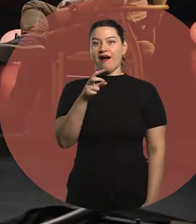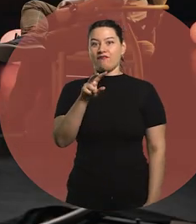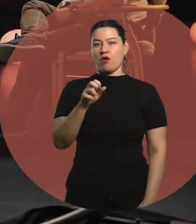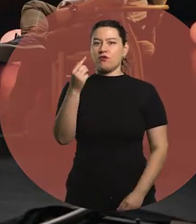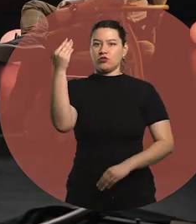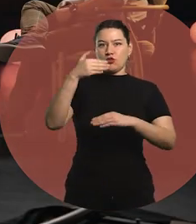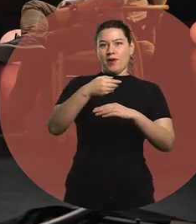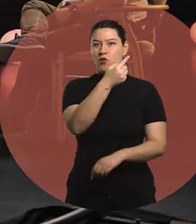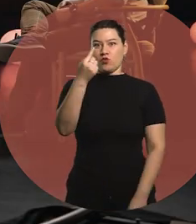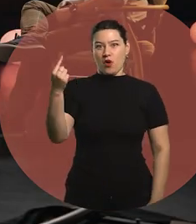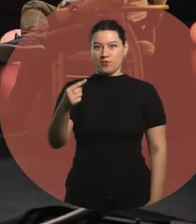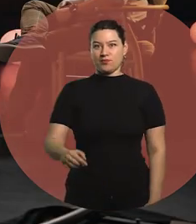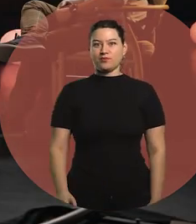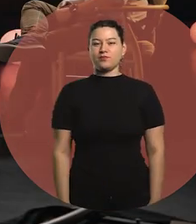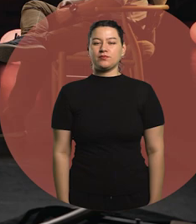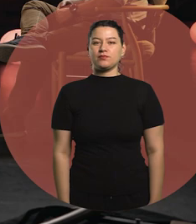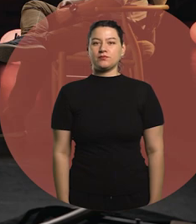Excuse me.